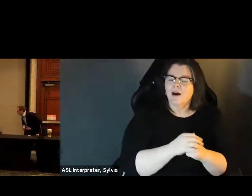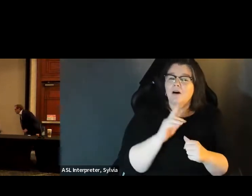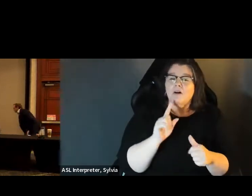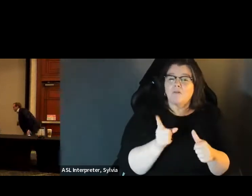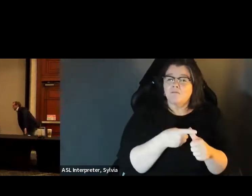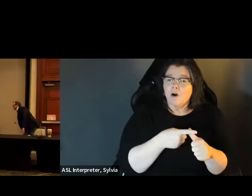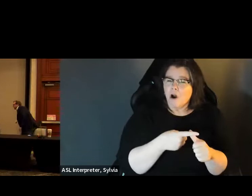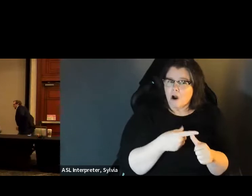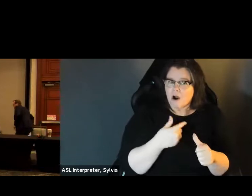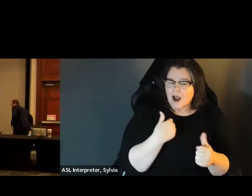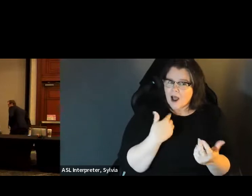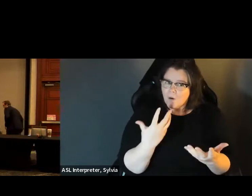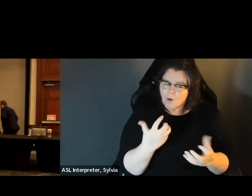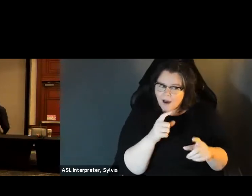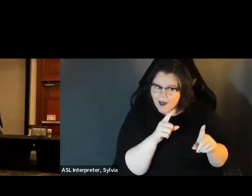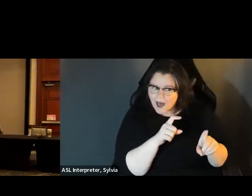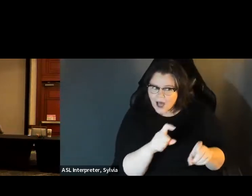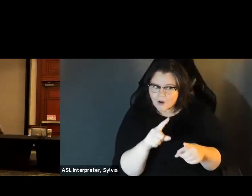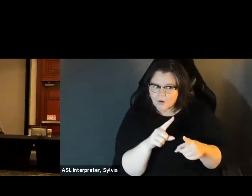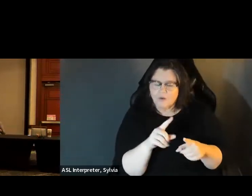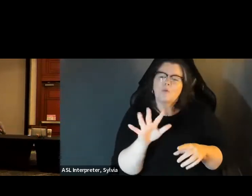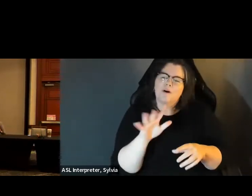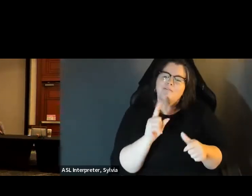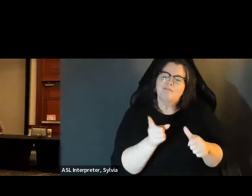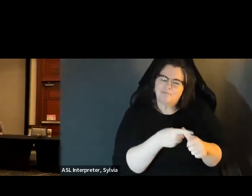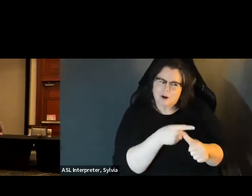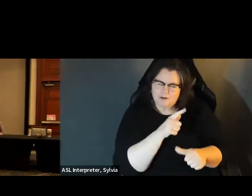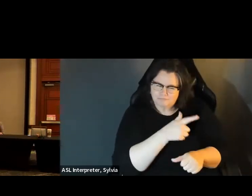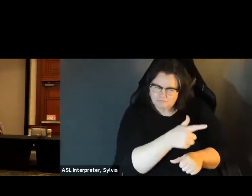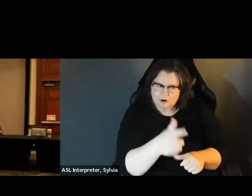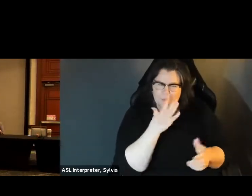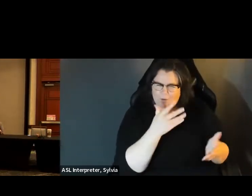excited to be here for this conversation today. First , I will just ask our panelists to introduce